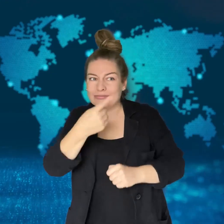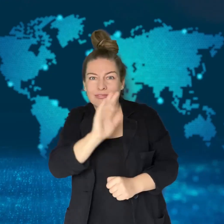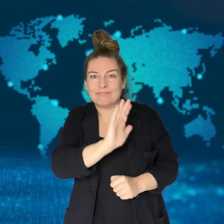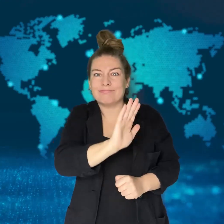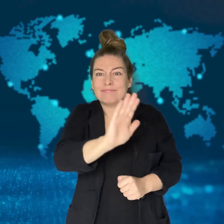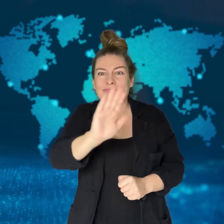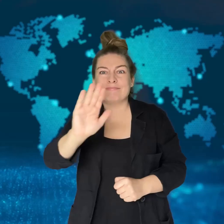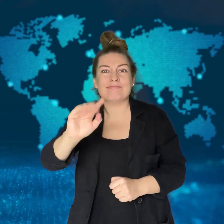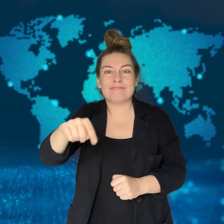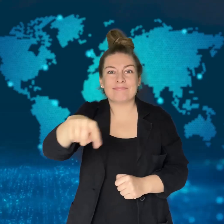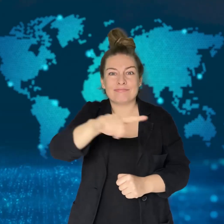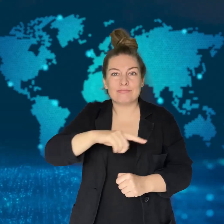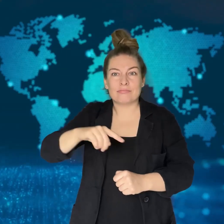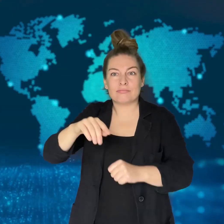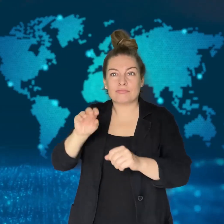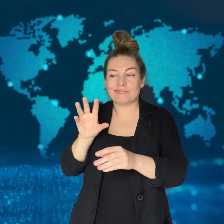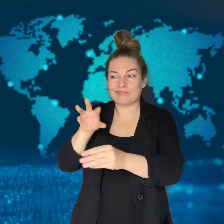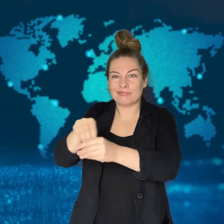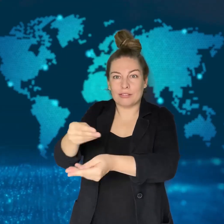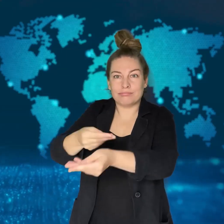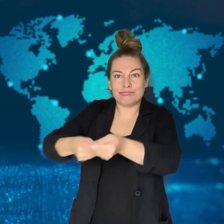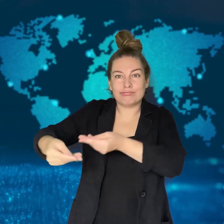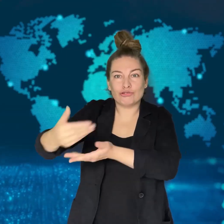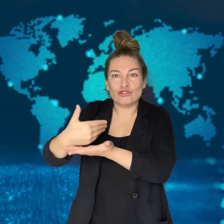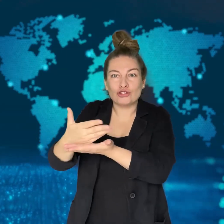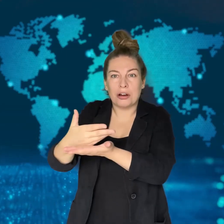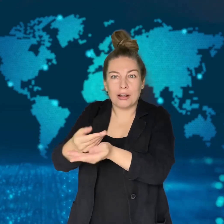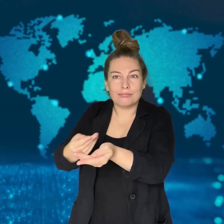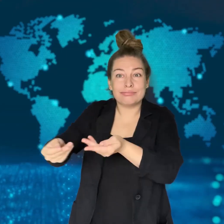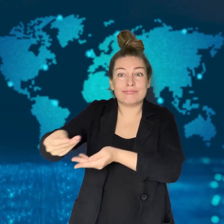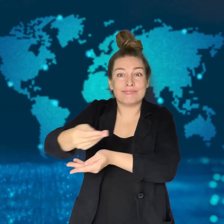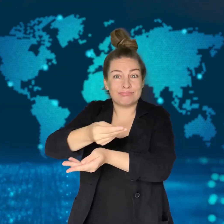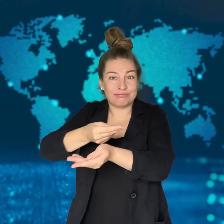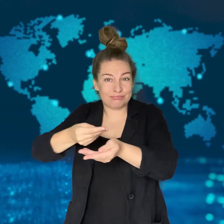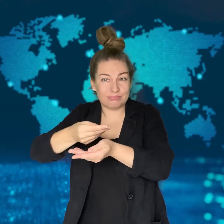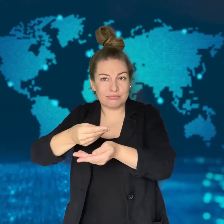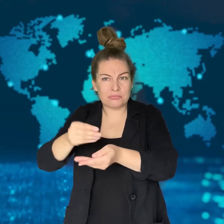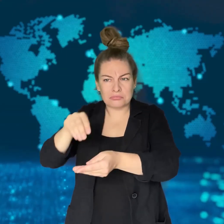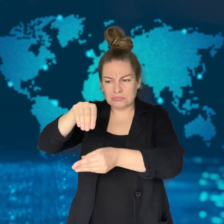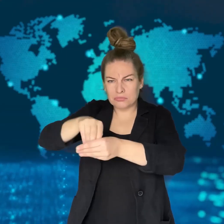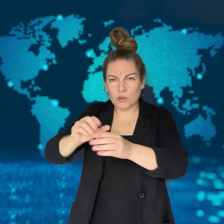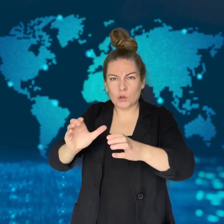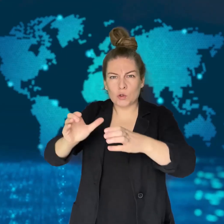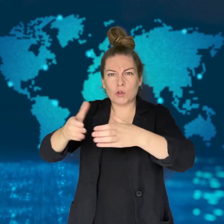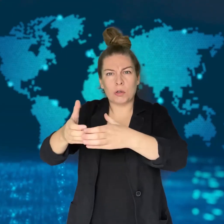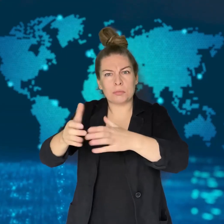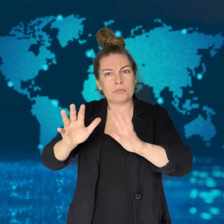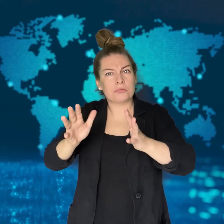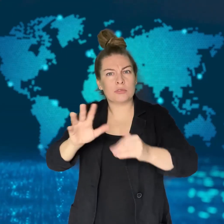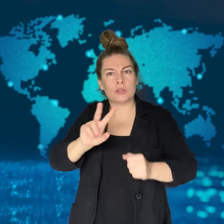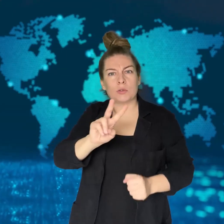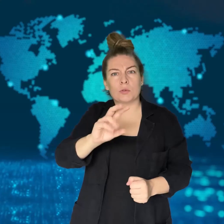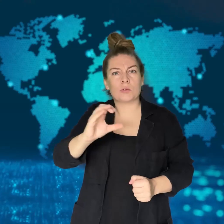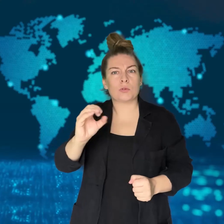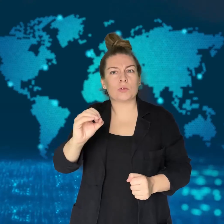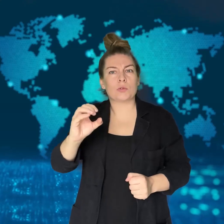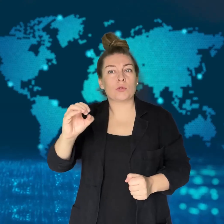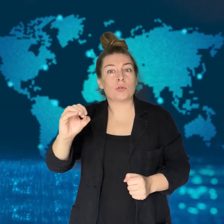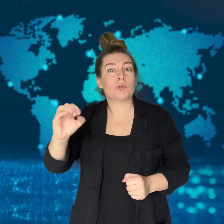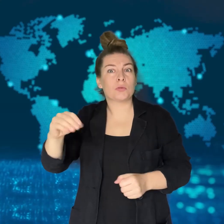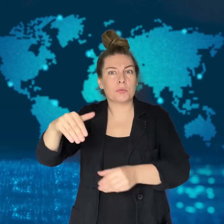be approved and signed by the country's President before it can be enforced.